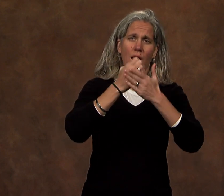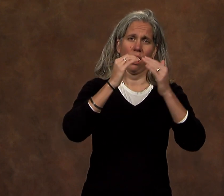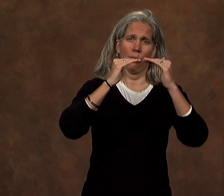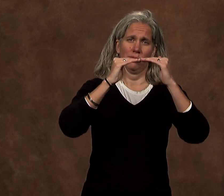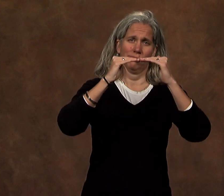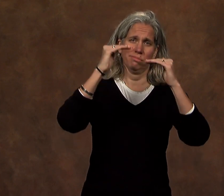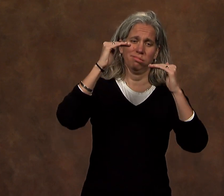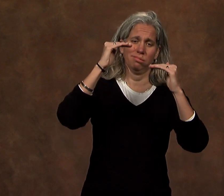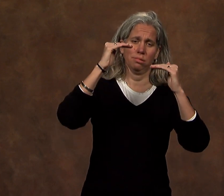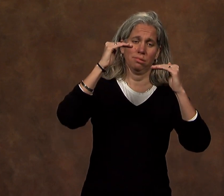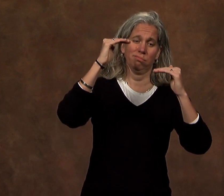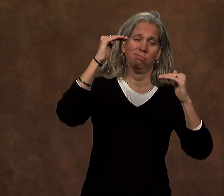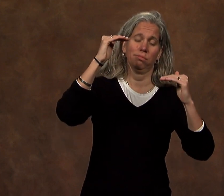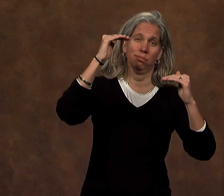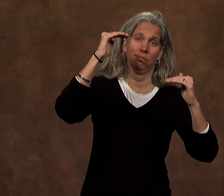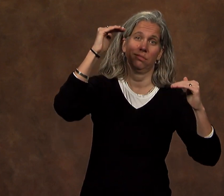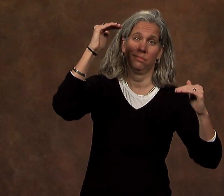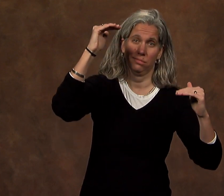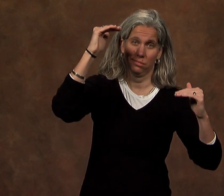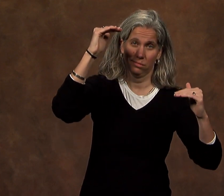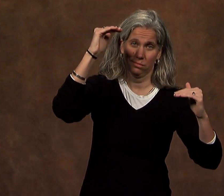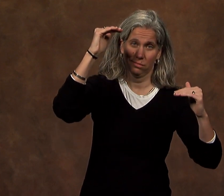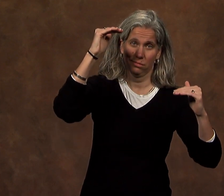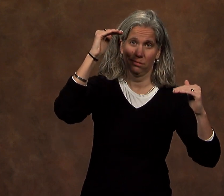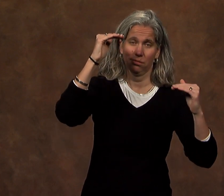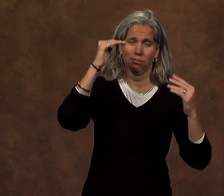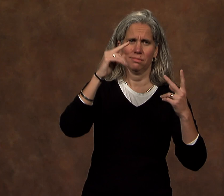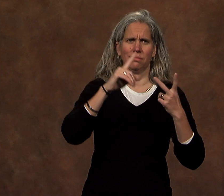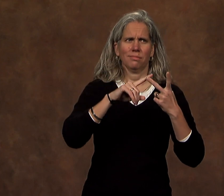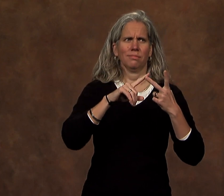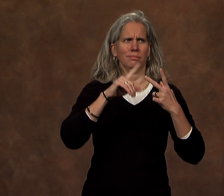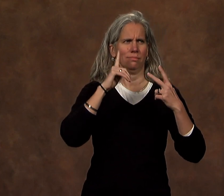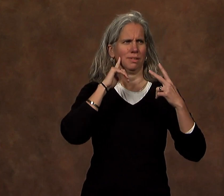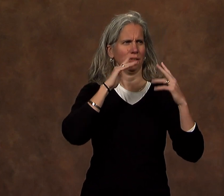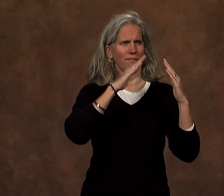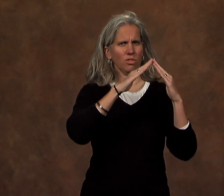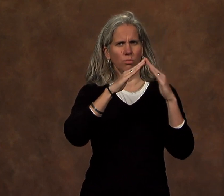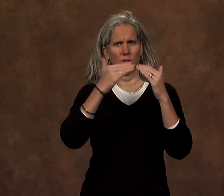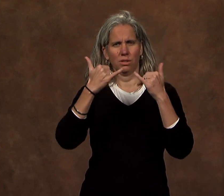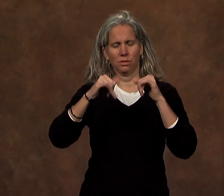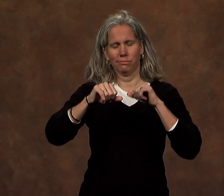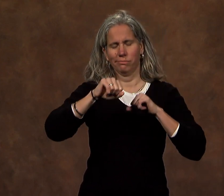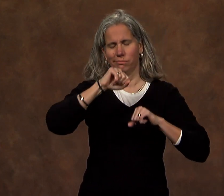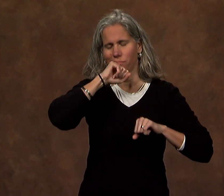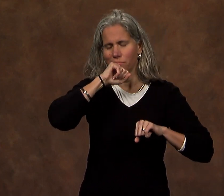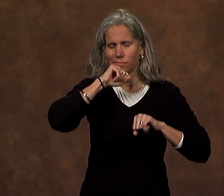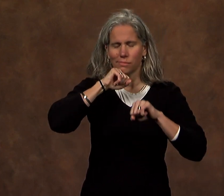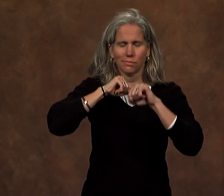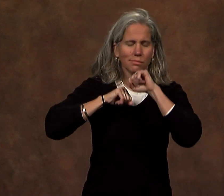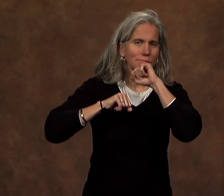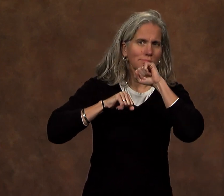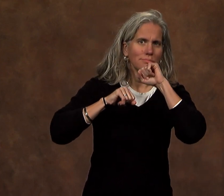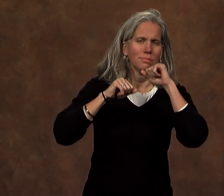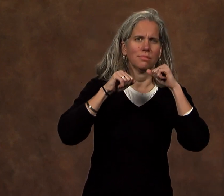and the persistent economic inequities, and the continued access and equity challenges